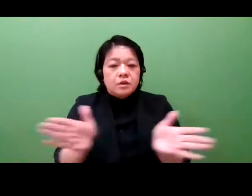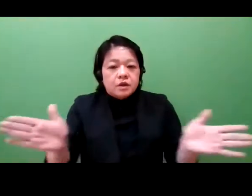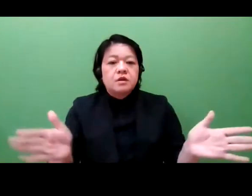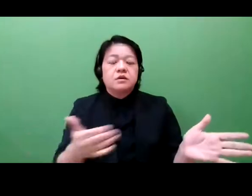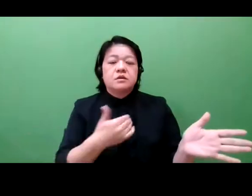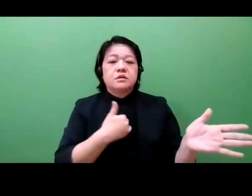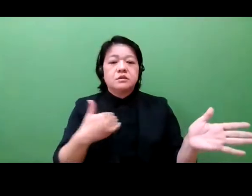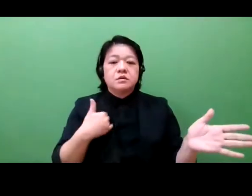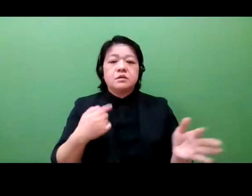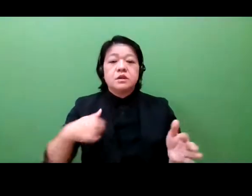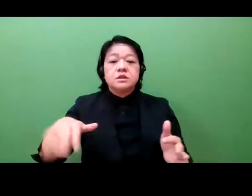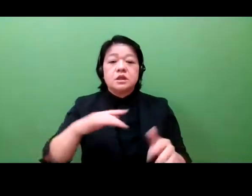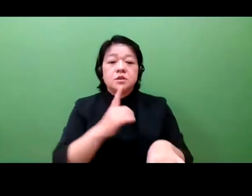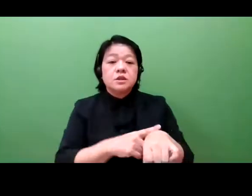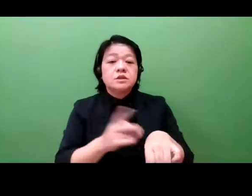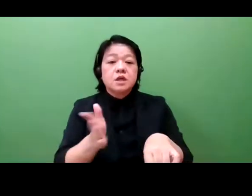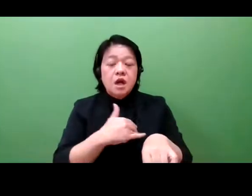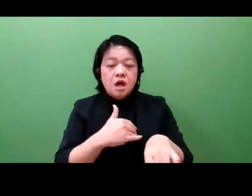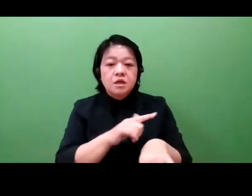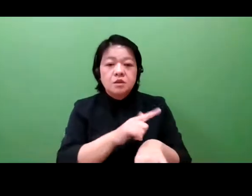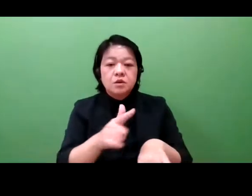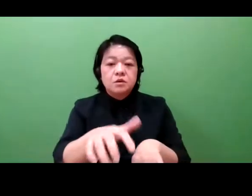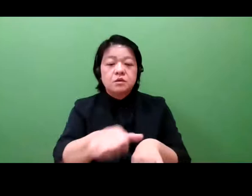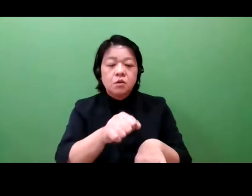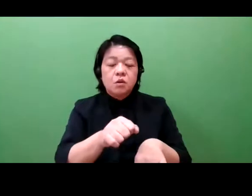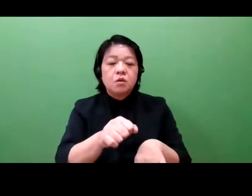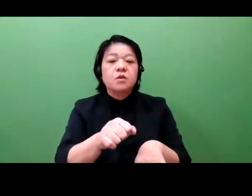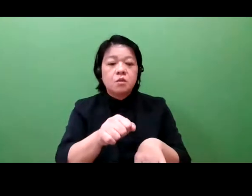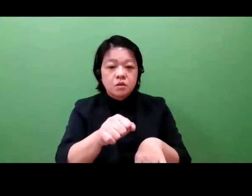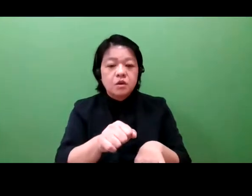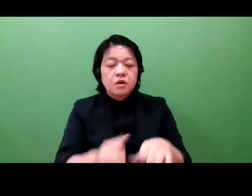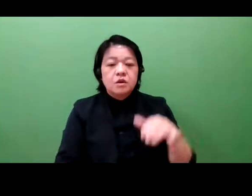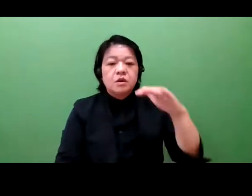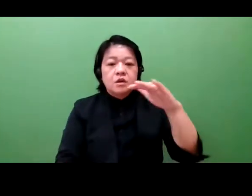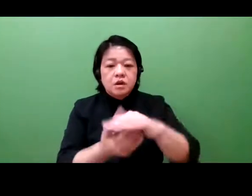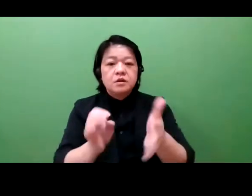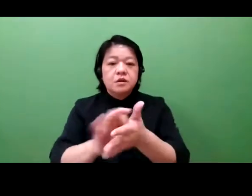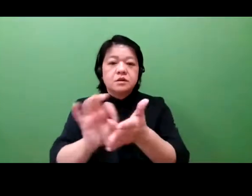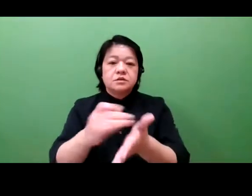But we are trying to maximize. I'd be very surprised about the technology. But that's what we're trying to do.